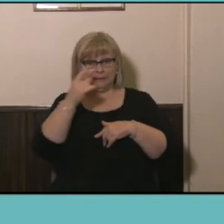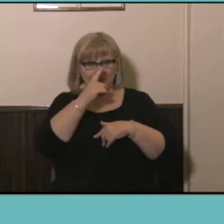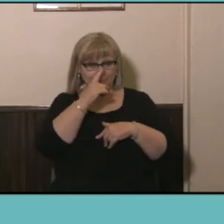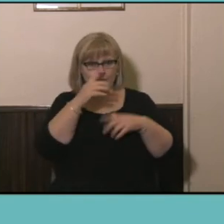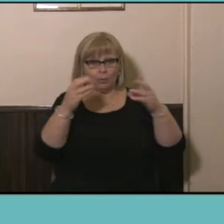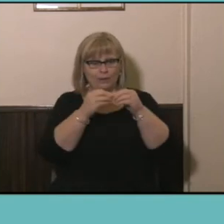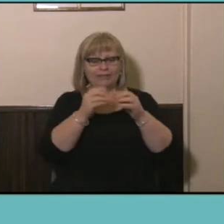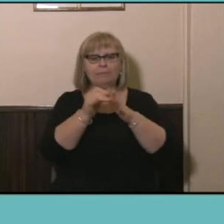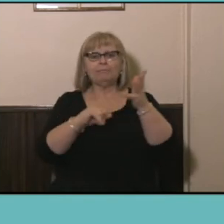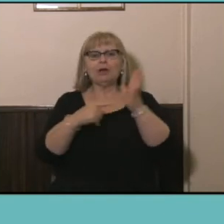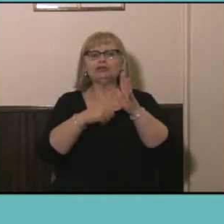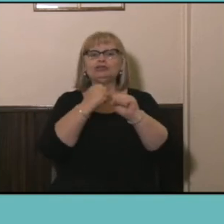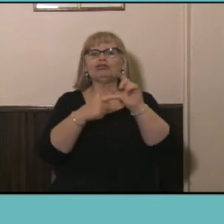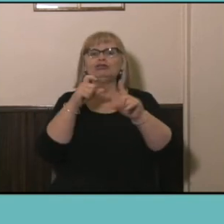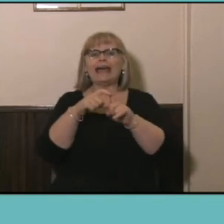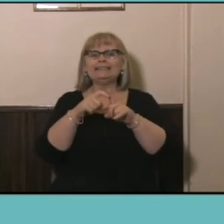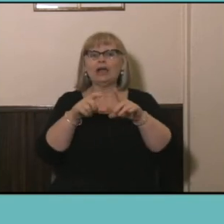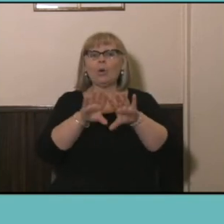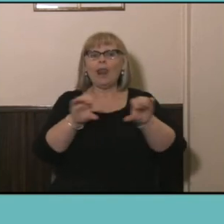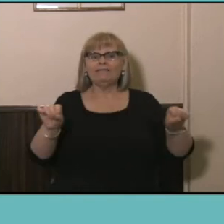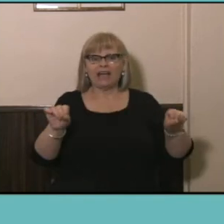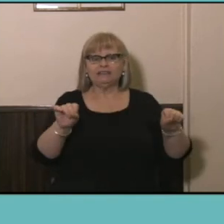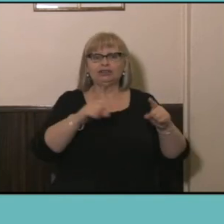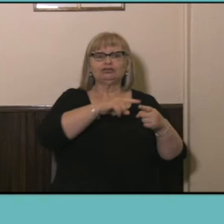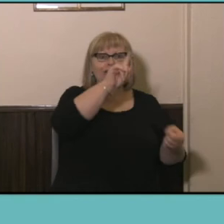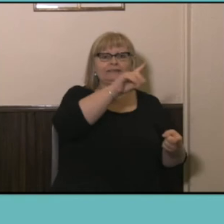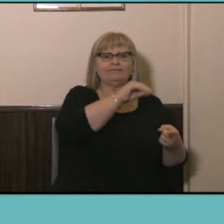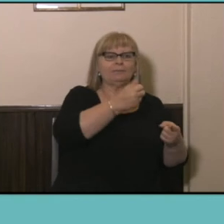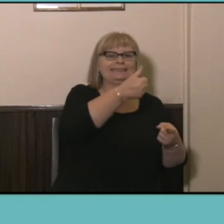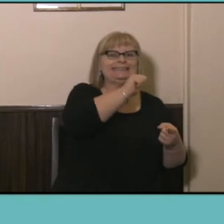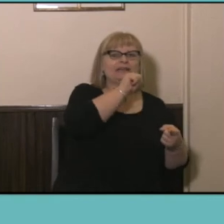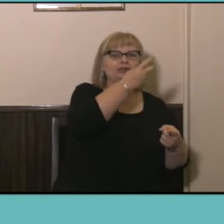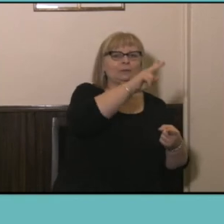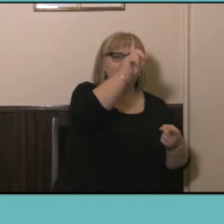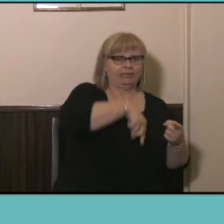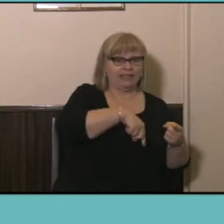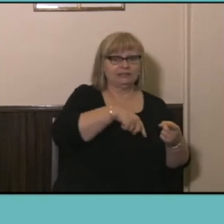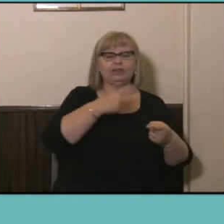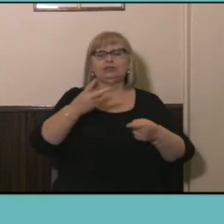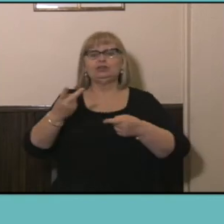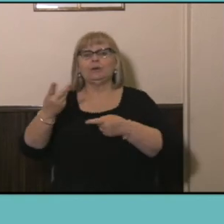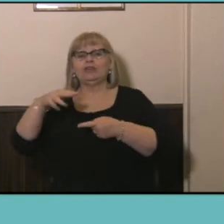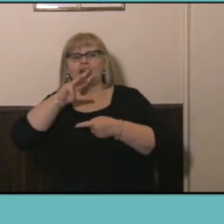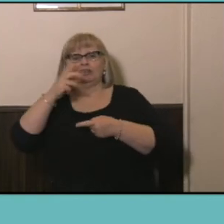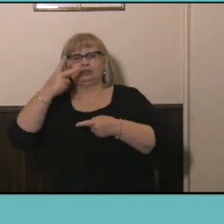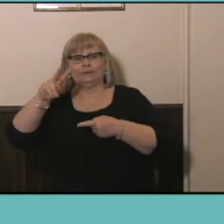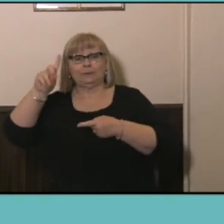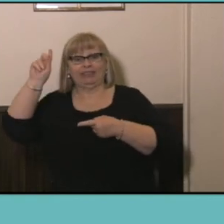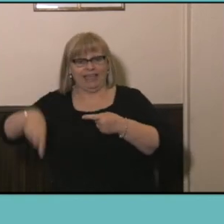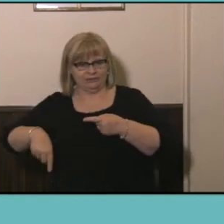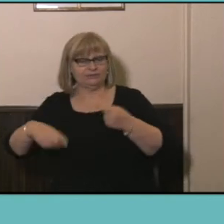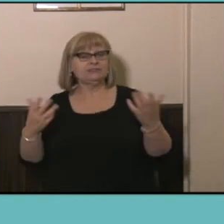post-grad qualification has increased from 621,000 to 921,000, so essentially